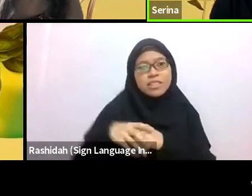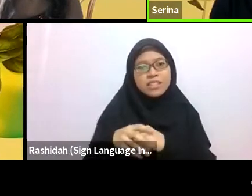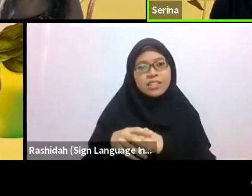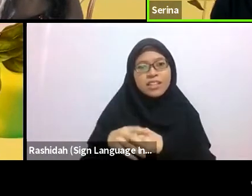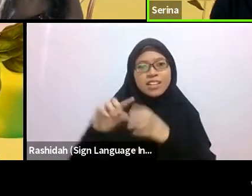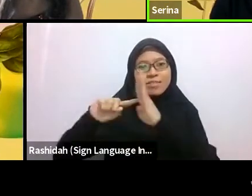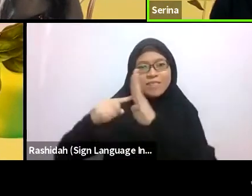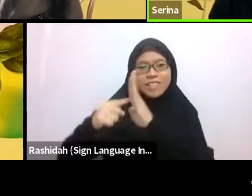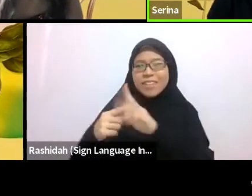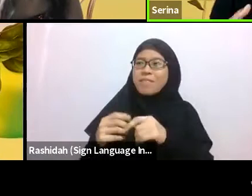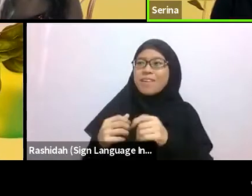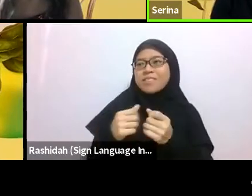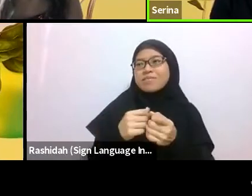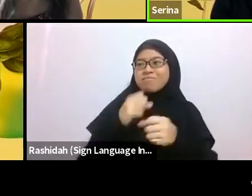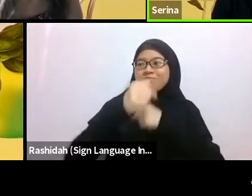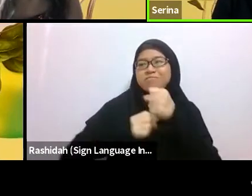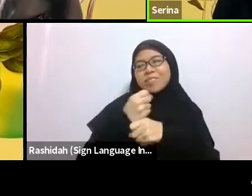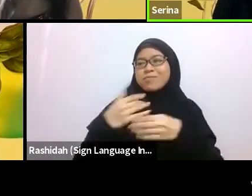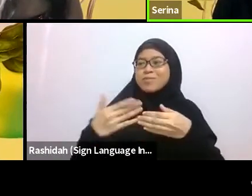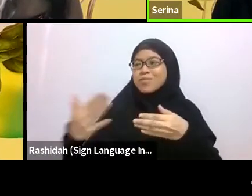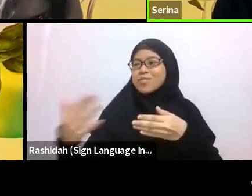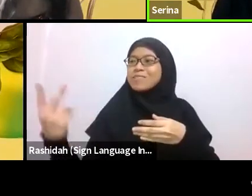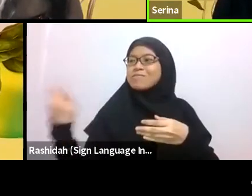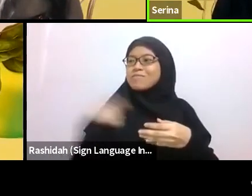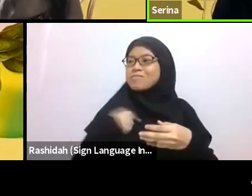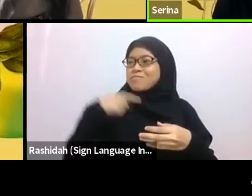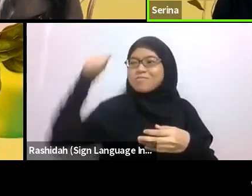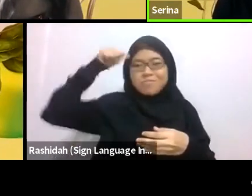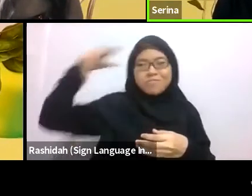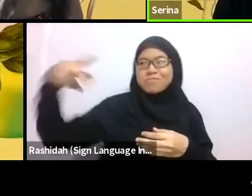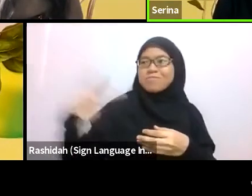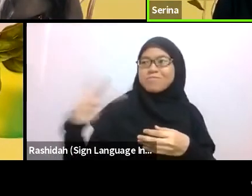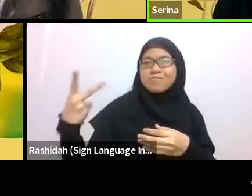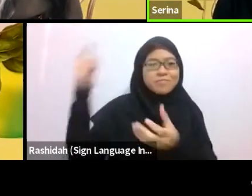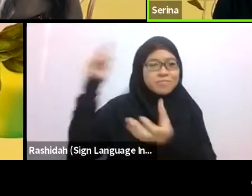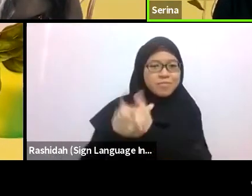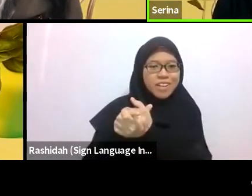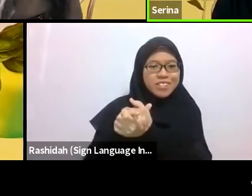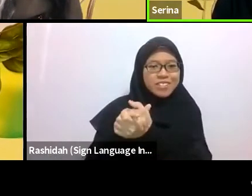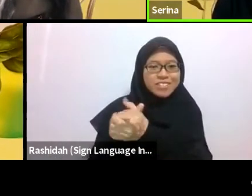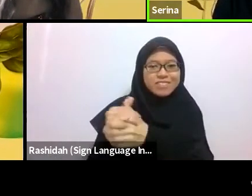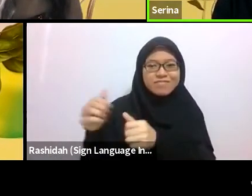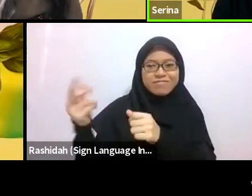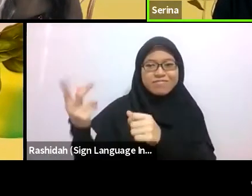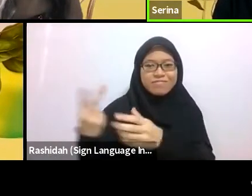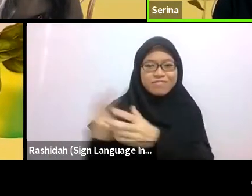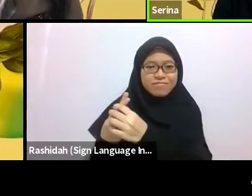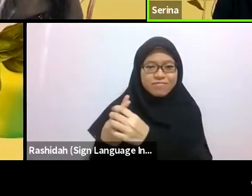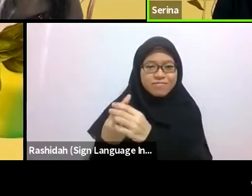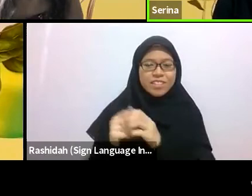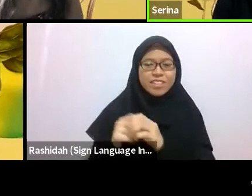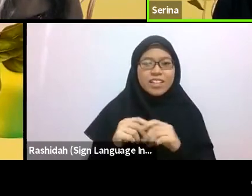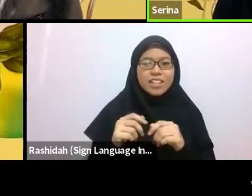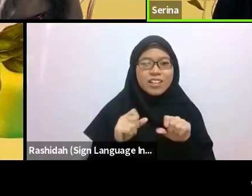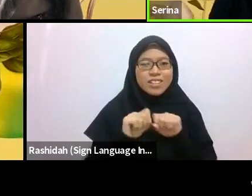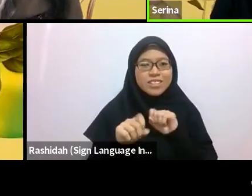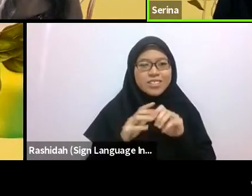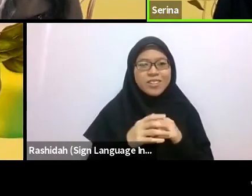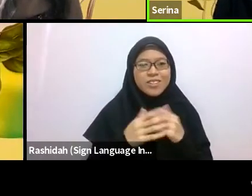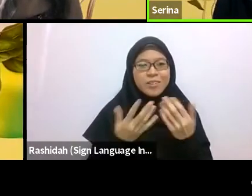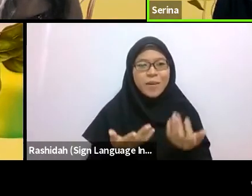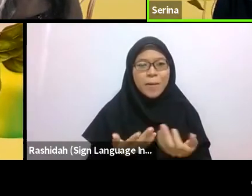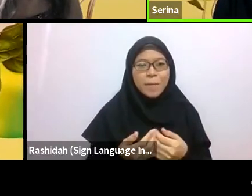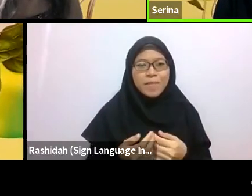So the biggest struggle for me was understanding and accepting that I essentially married the entire subdistrict.